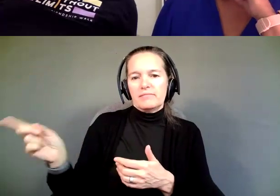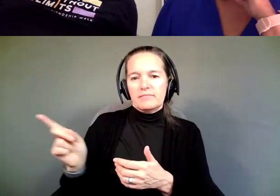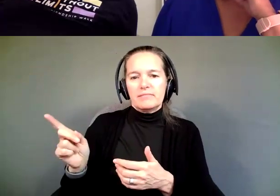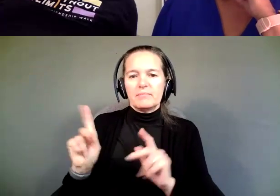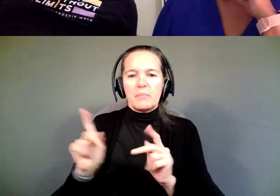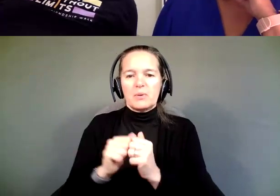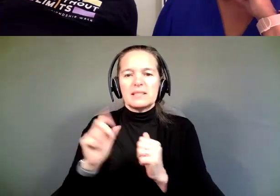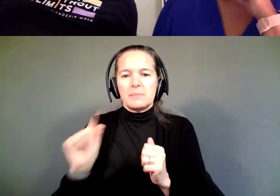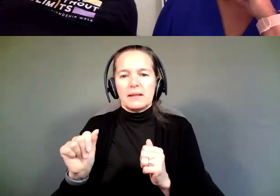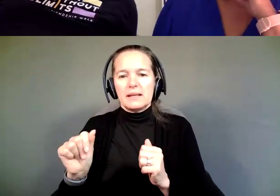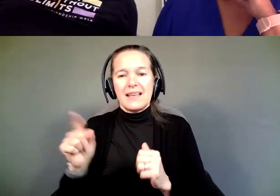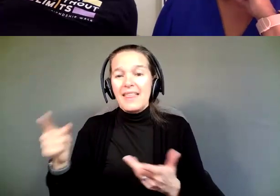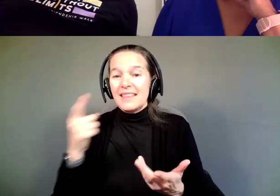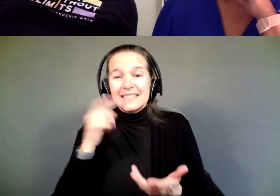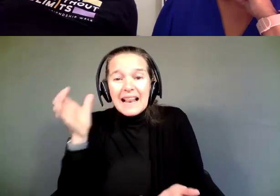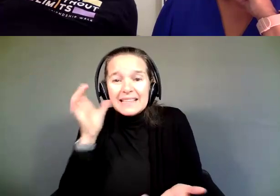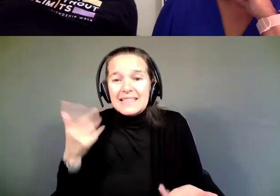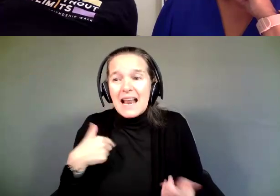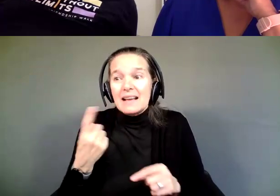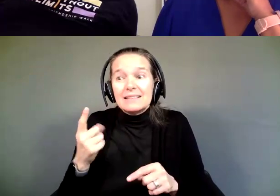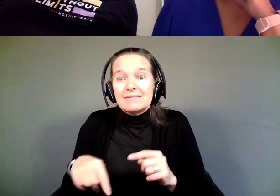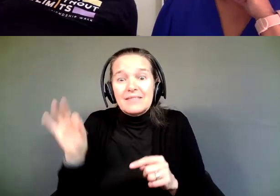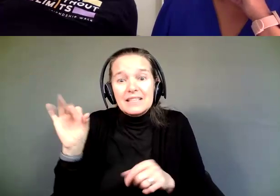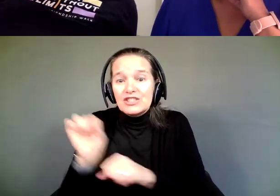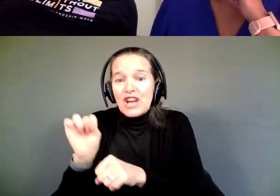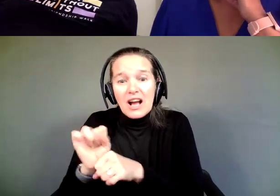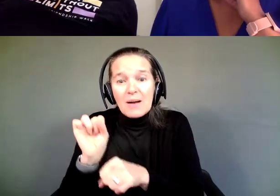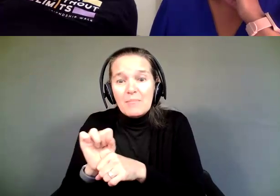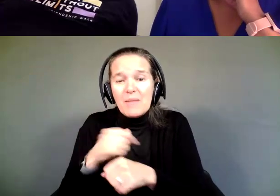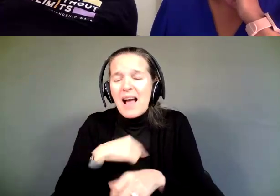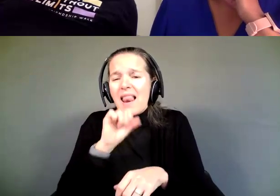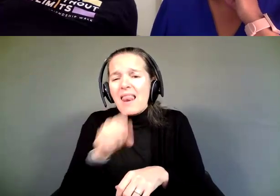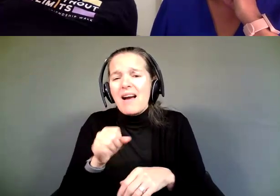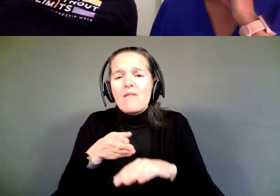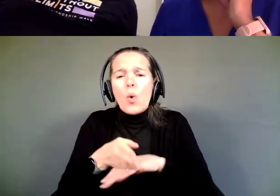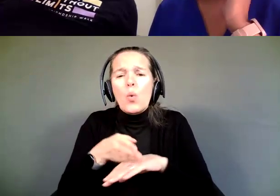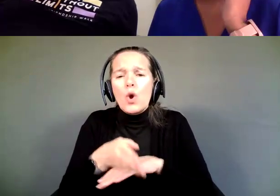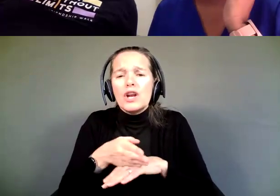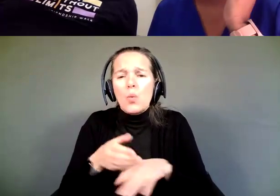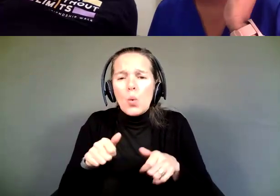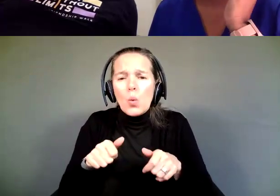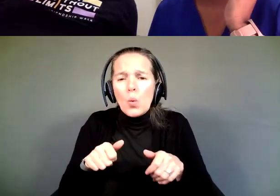who say, "Listen, I am not finding a job. "I love word working," or "I make the best lemonade,"